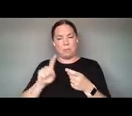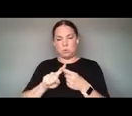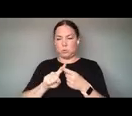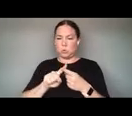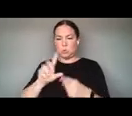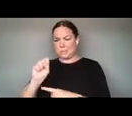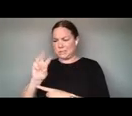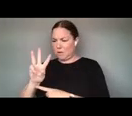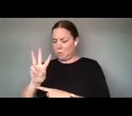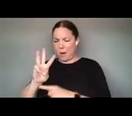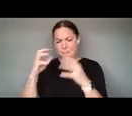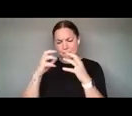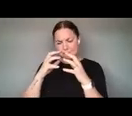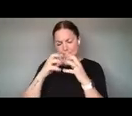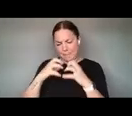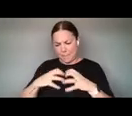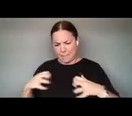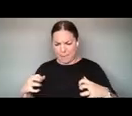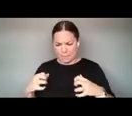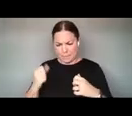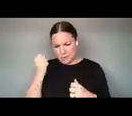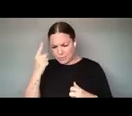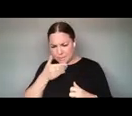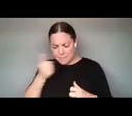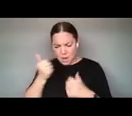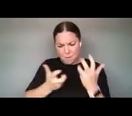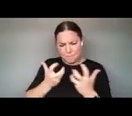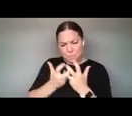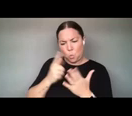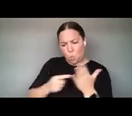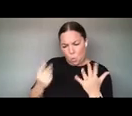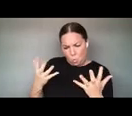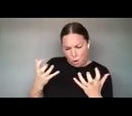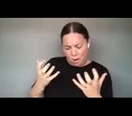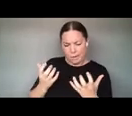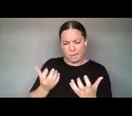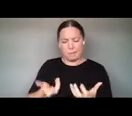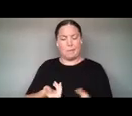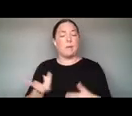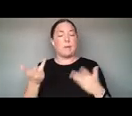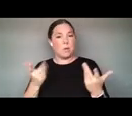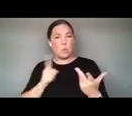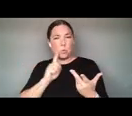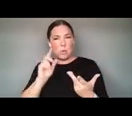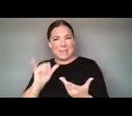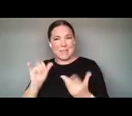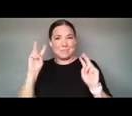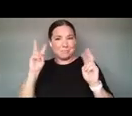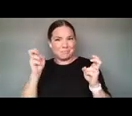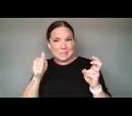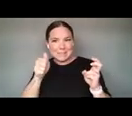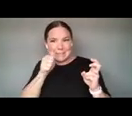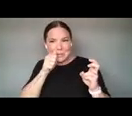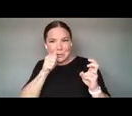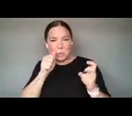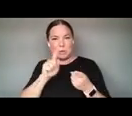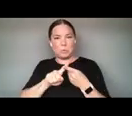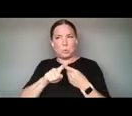AND UNDERSTAND IT AND MAKE IT YOUR OWN, IS REALLY THE SECRET TO ORIGINALITY IN THIS